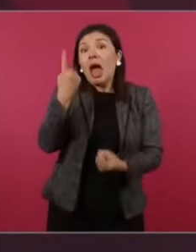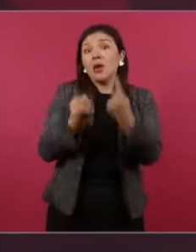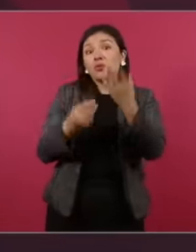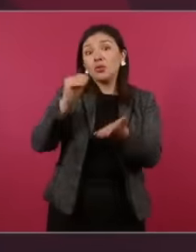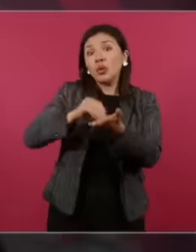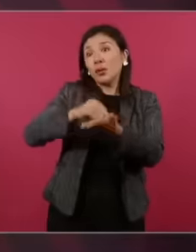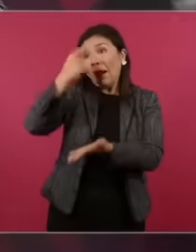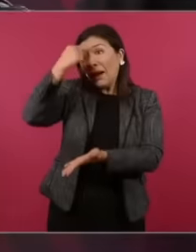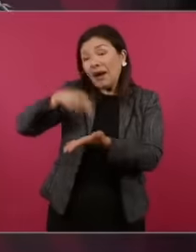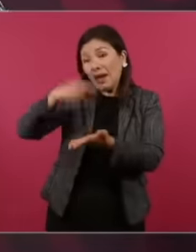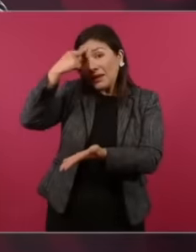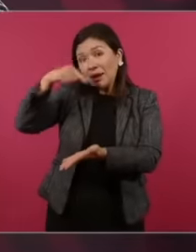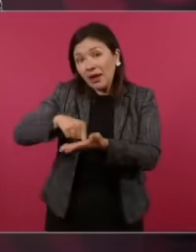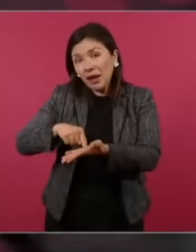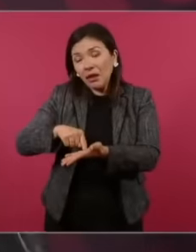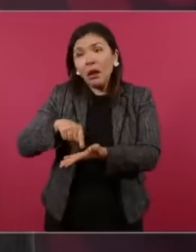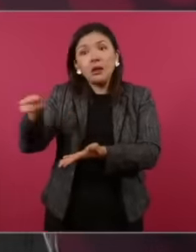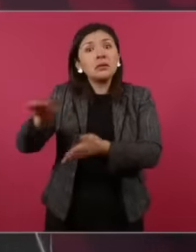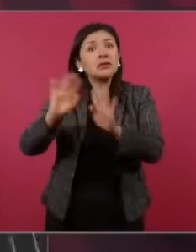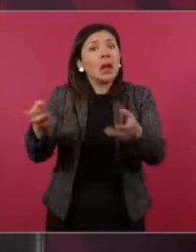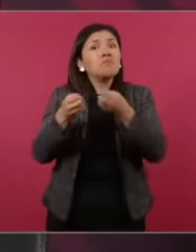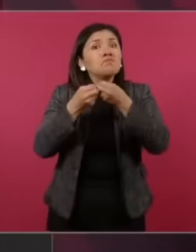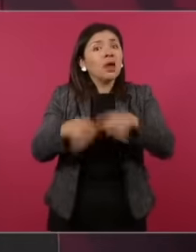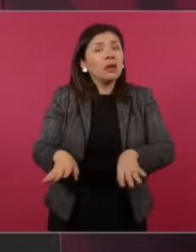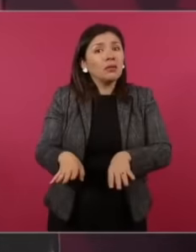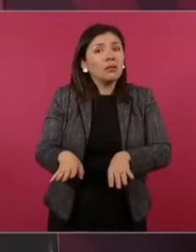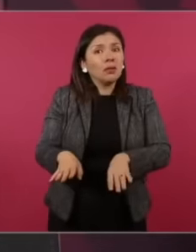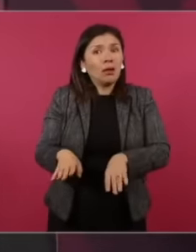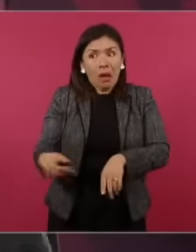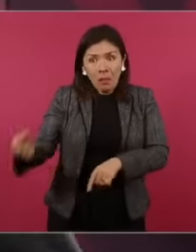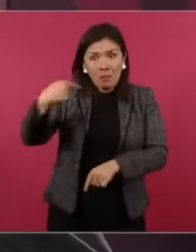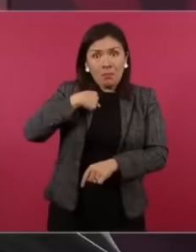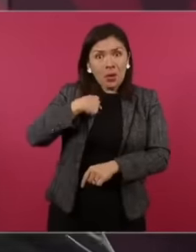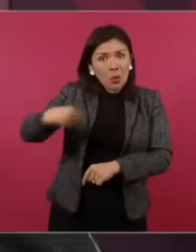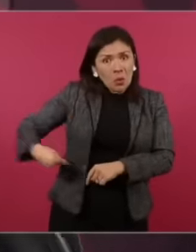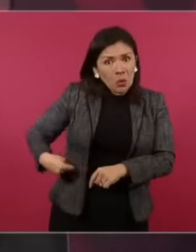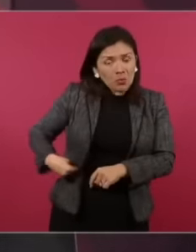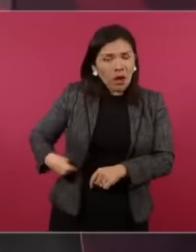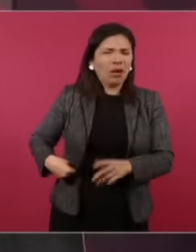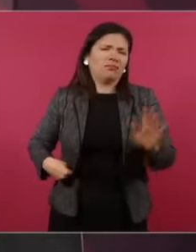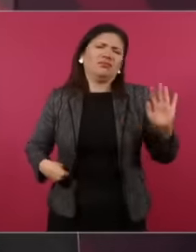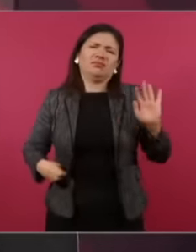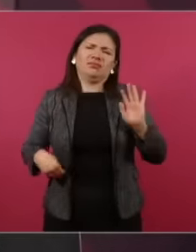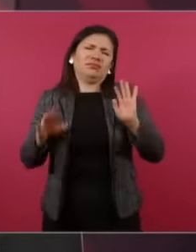it is the last straw that he wants to blame me now. It's a lot Well, there is